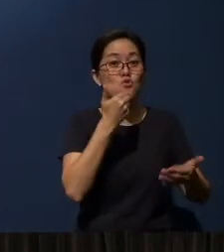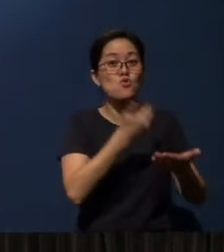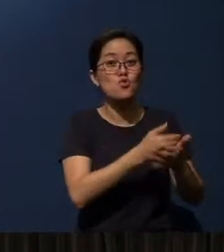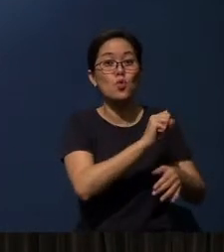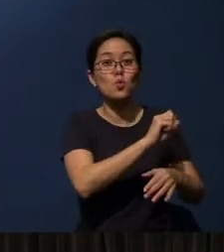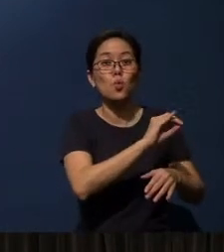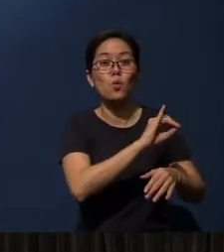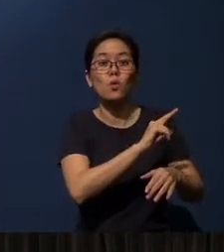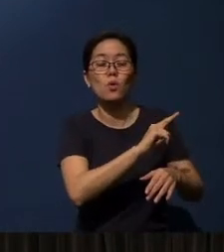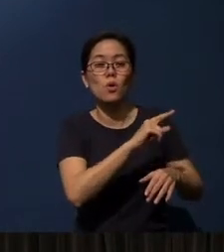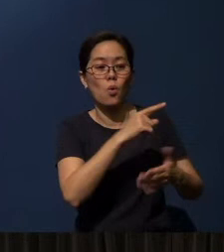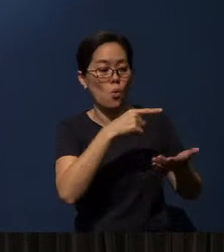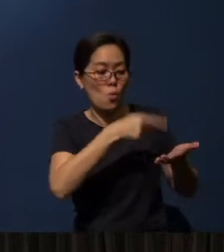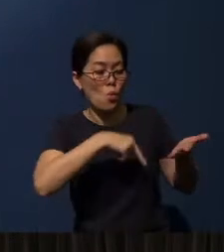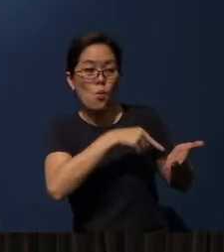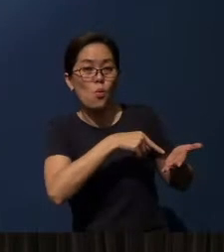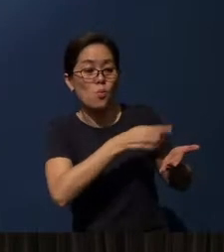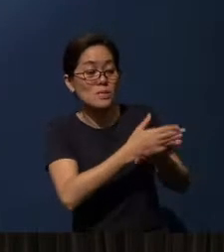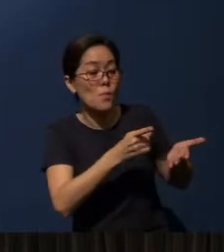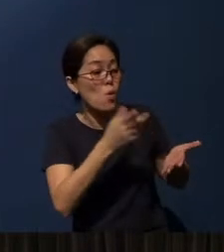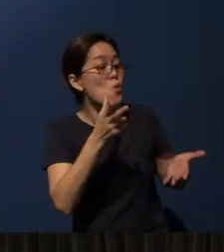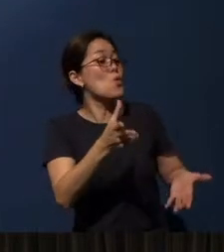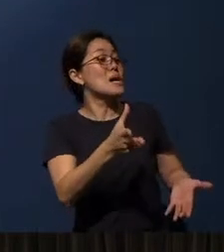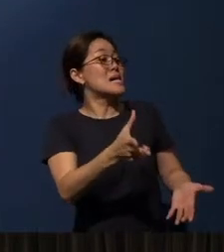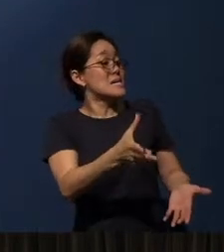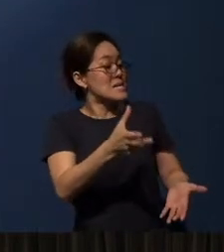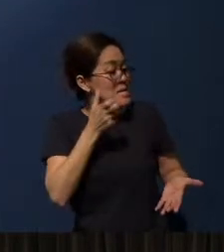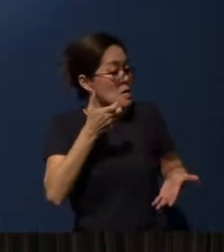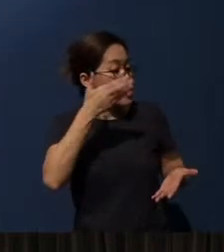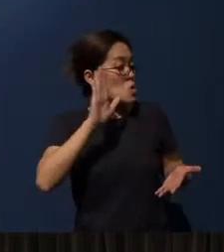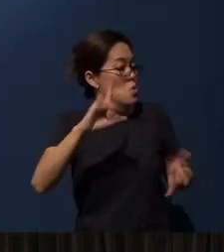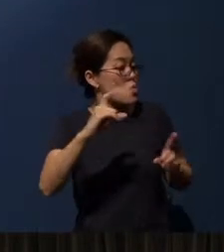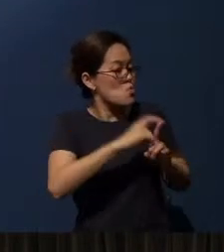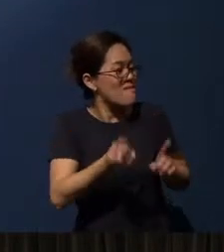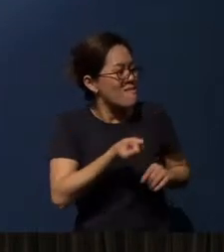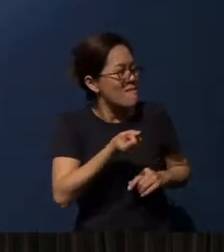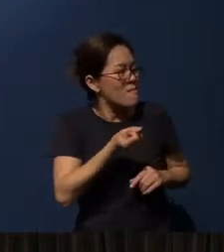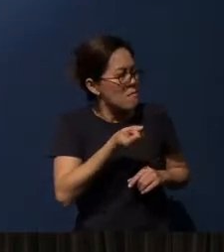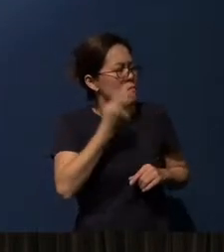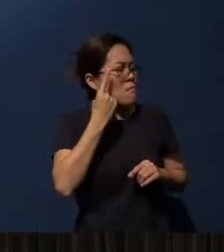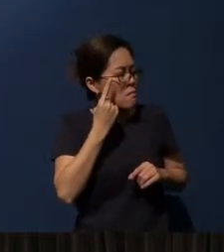someone who hears the word of God and understands it.